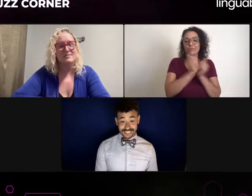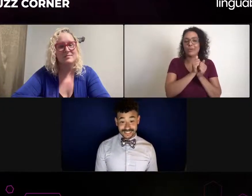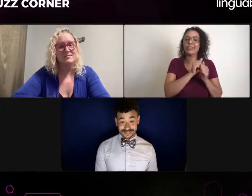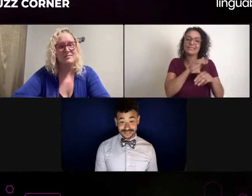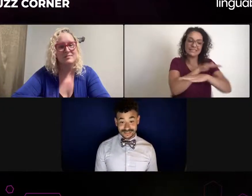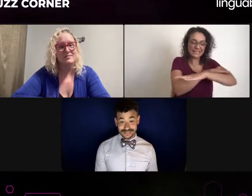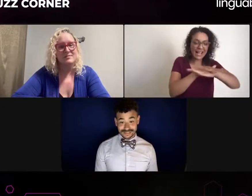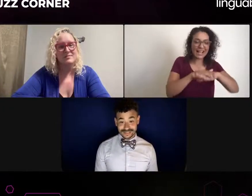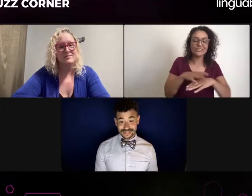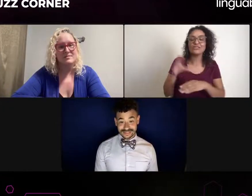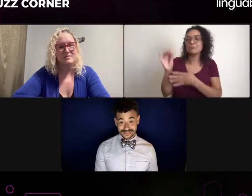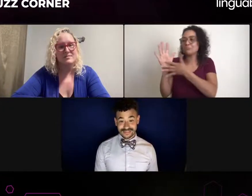Good job.